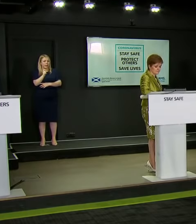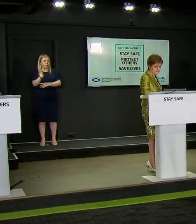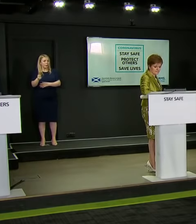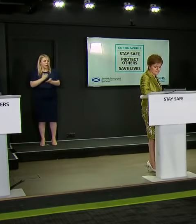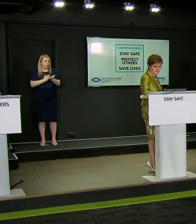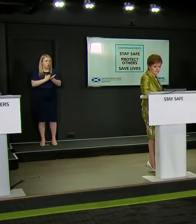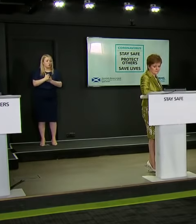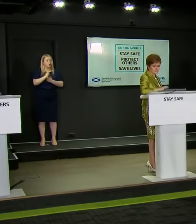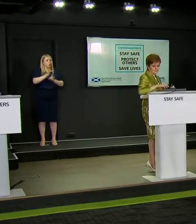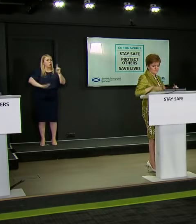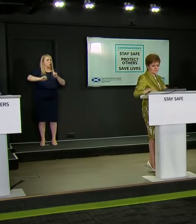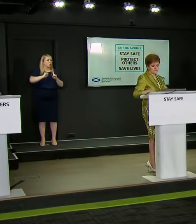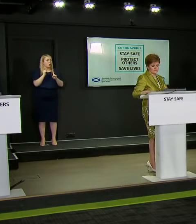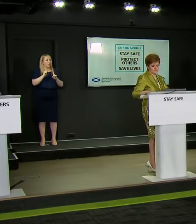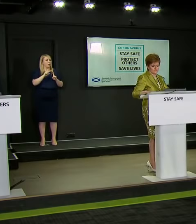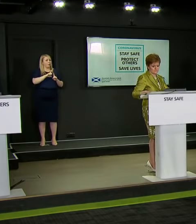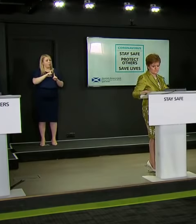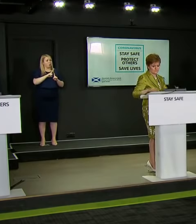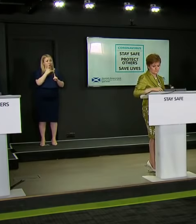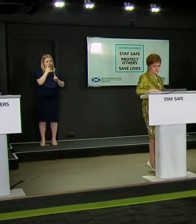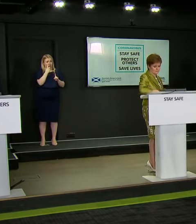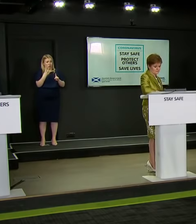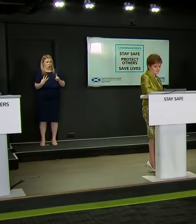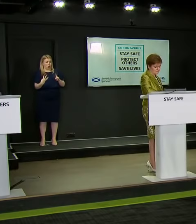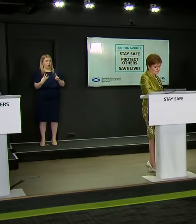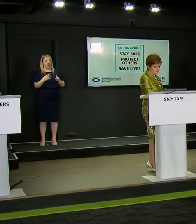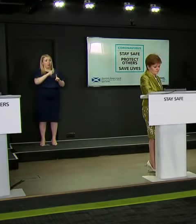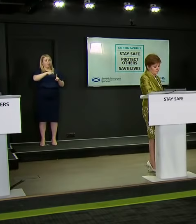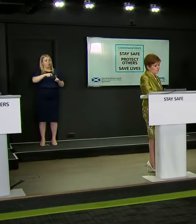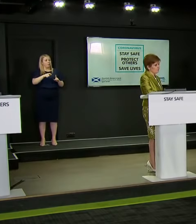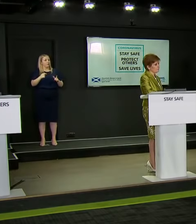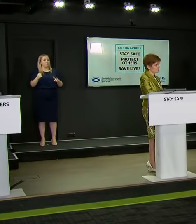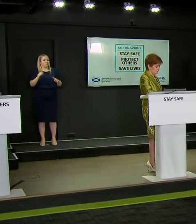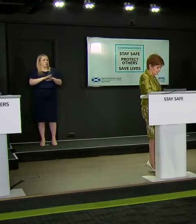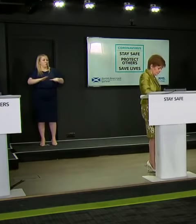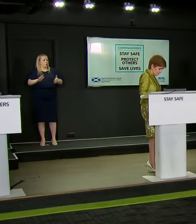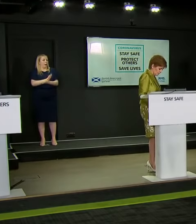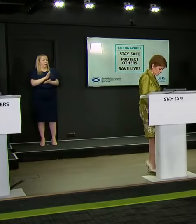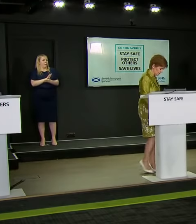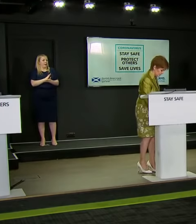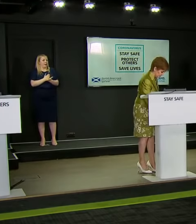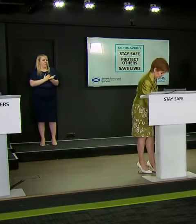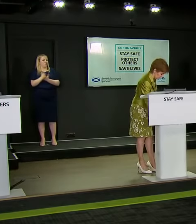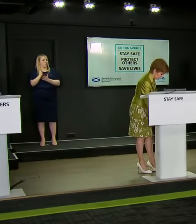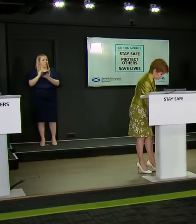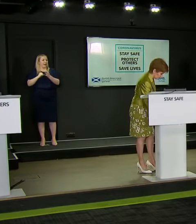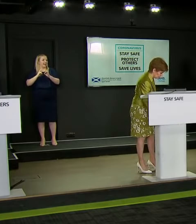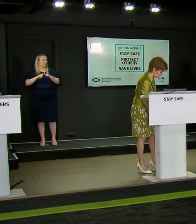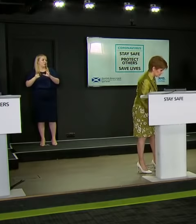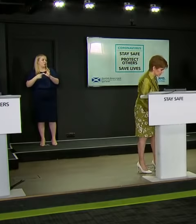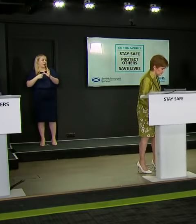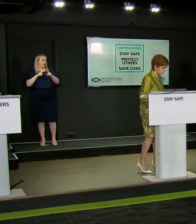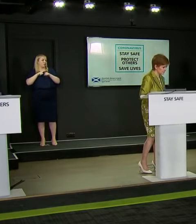of grades being adjusted by the SQA, despite what teachers have decided in order, apparently, to fit a statistical mode.